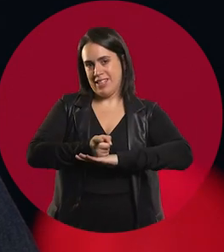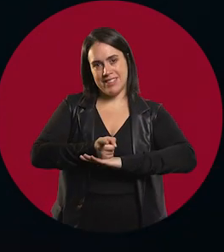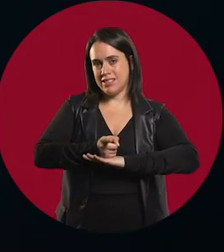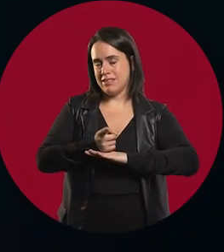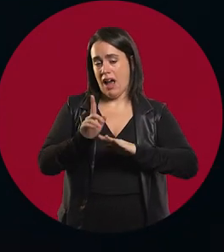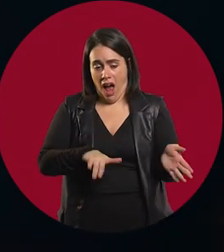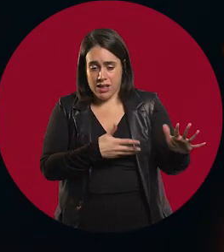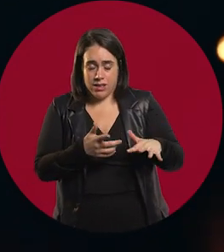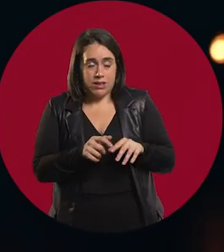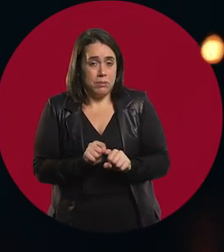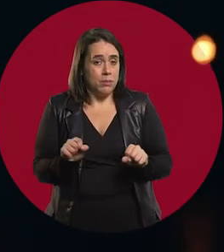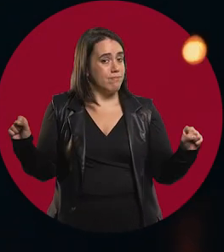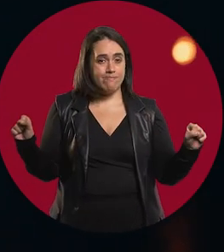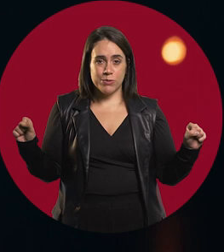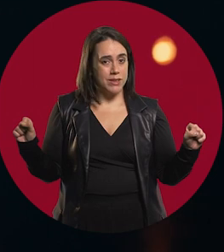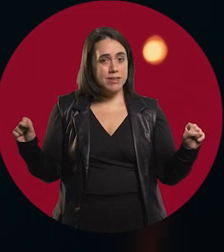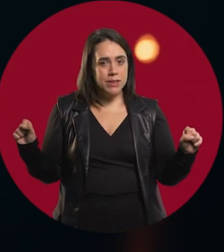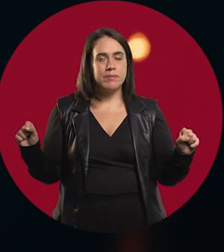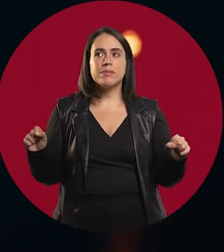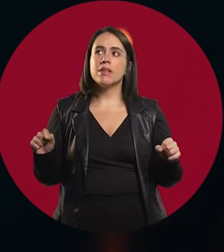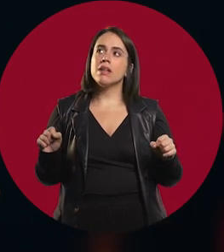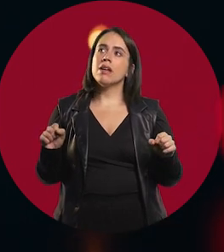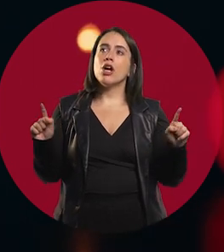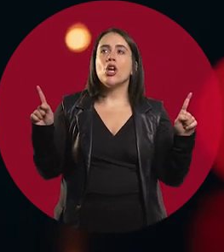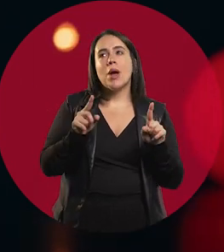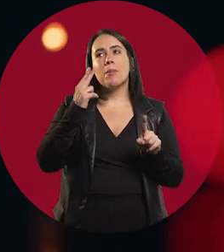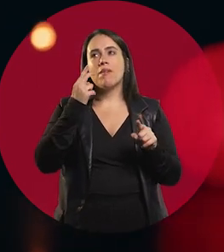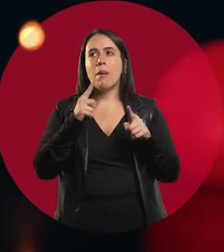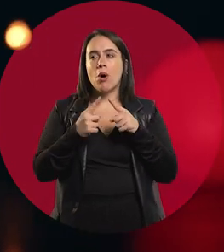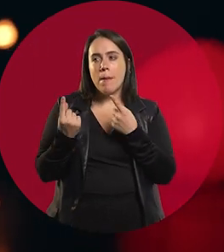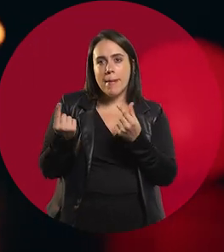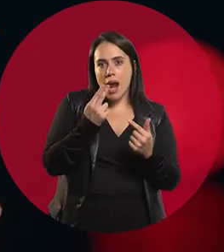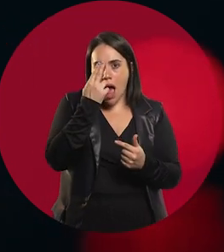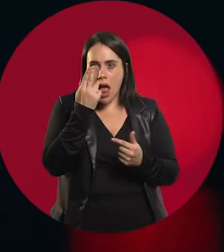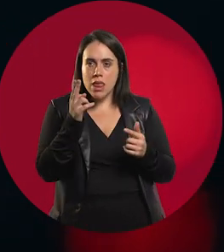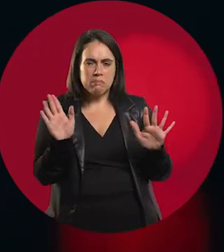I haven't been able to do it. But not for an economic reason.